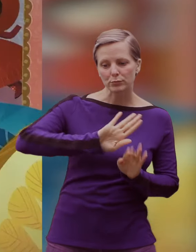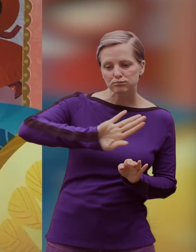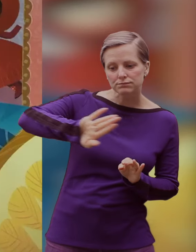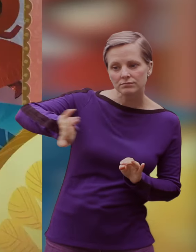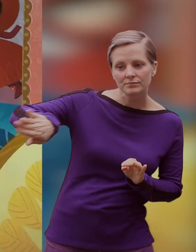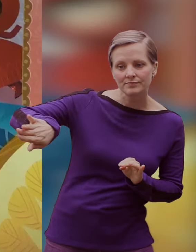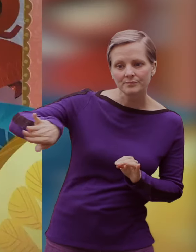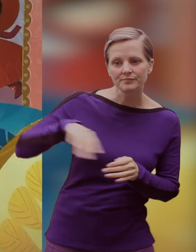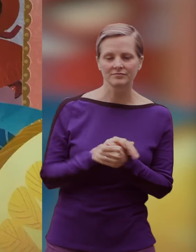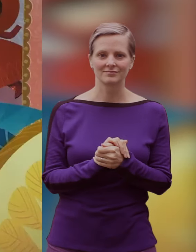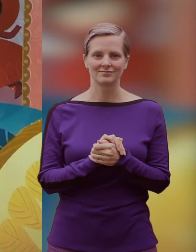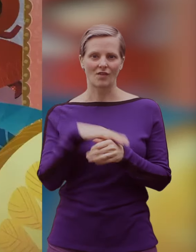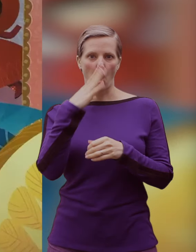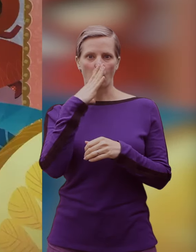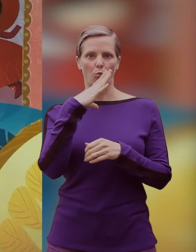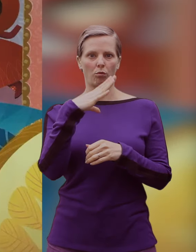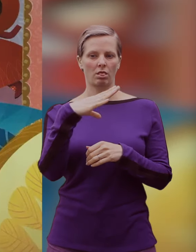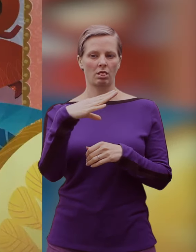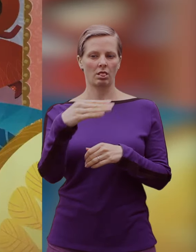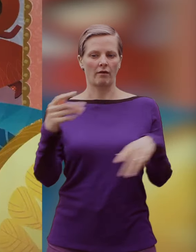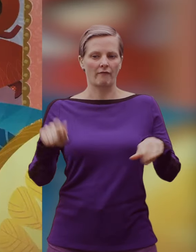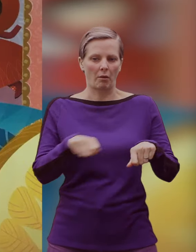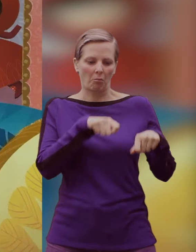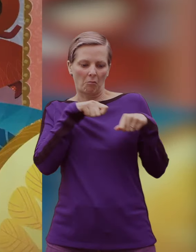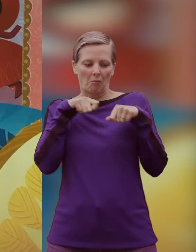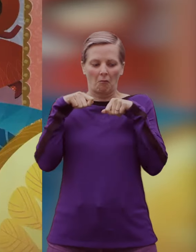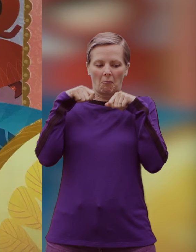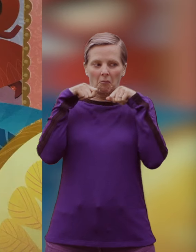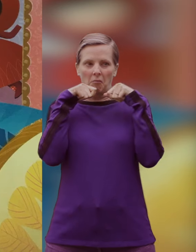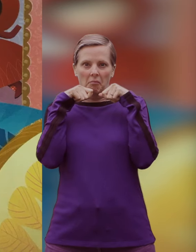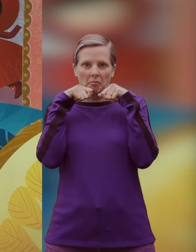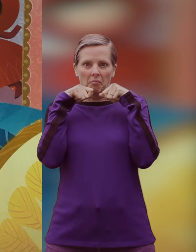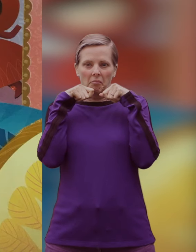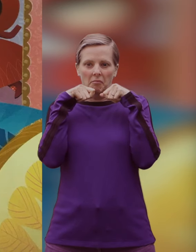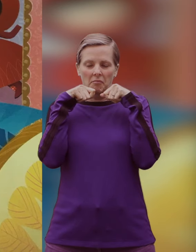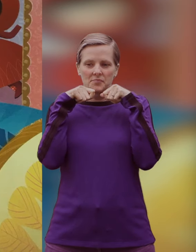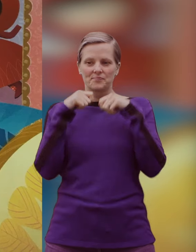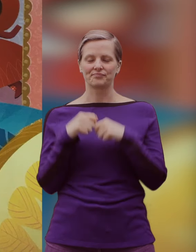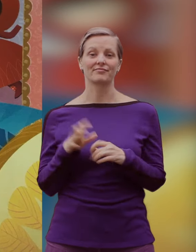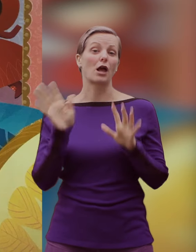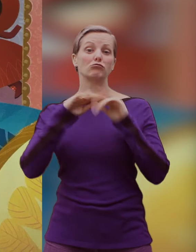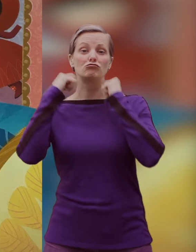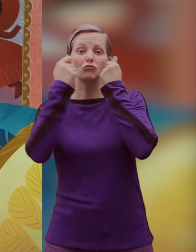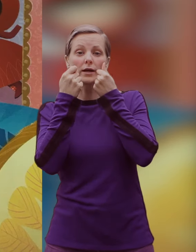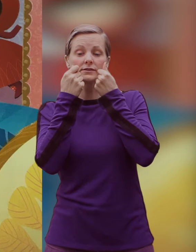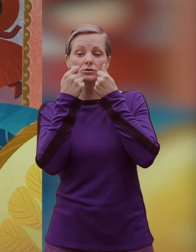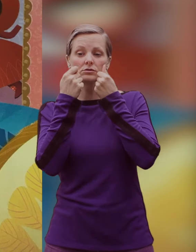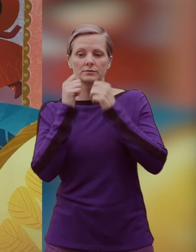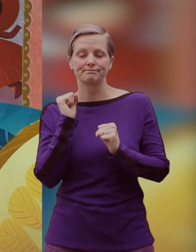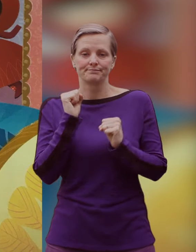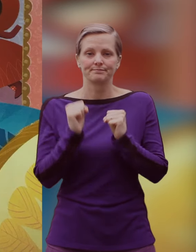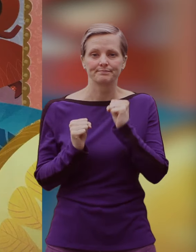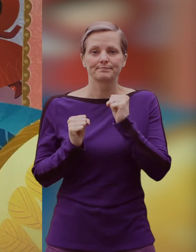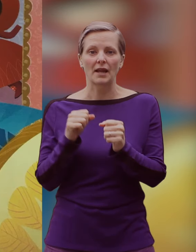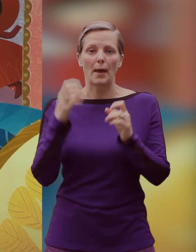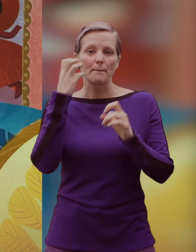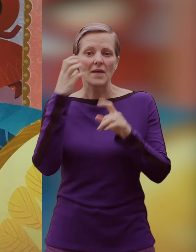The sly wolf lay very still. Kind Little Red Riding Hood crept into the bedroom.